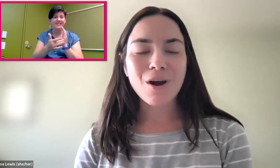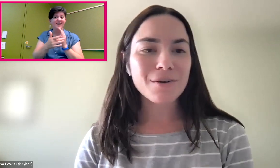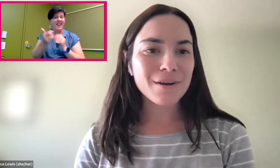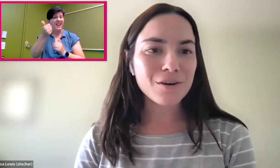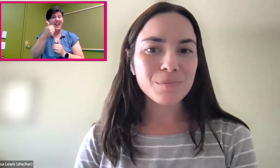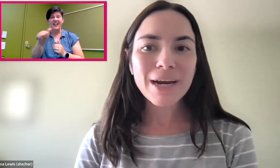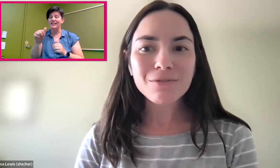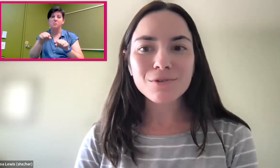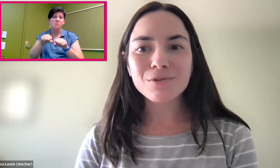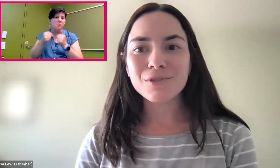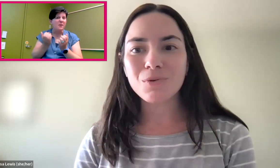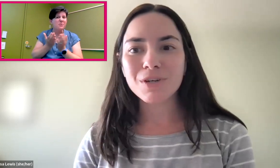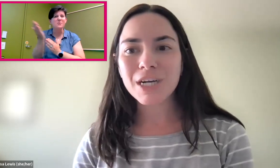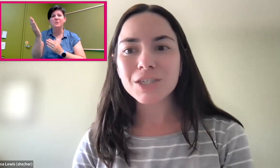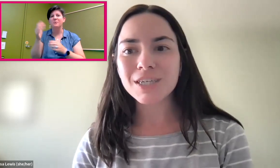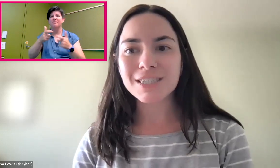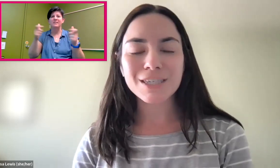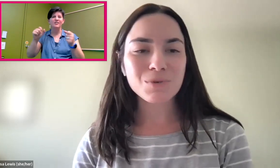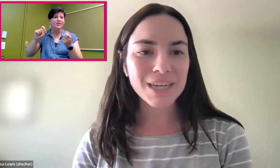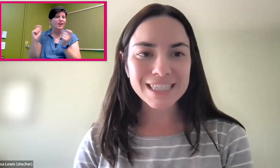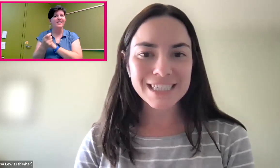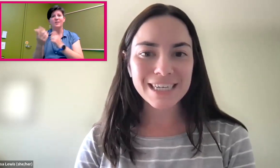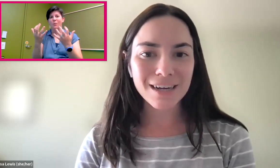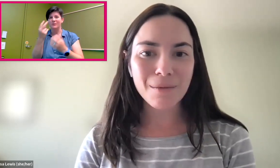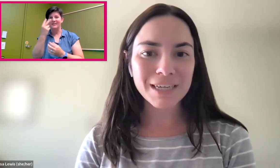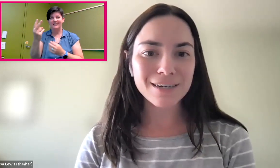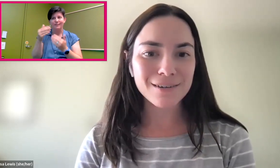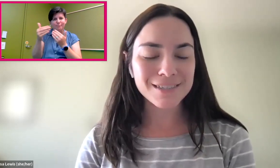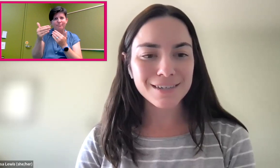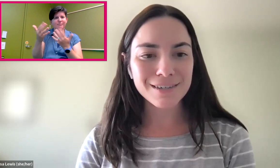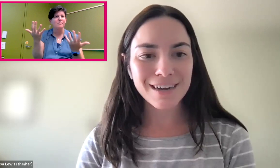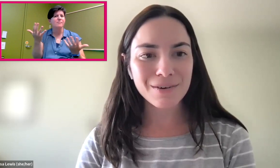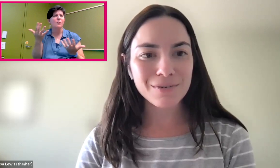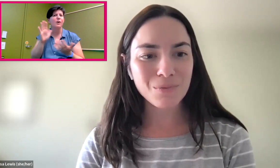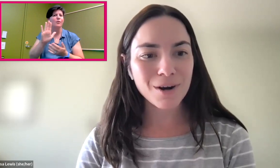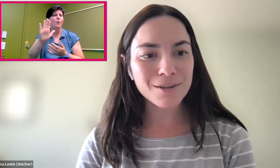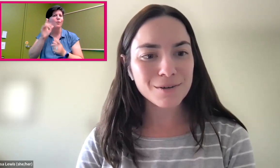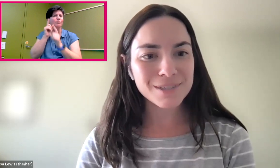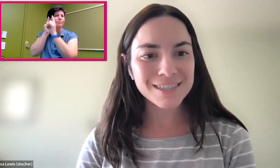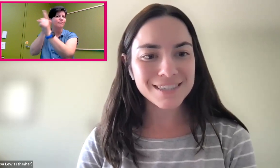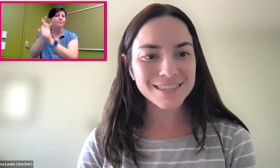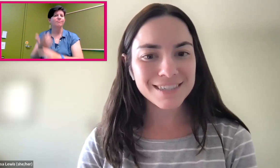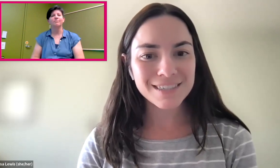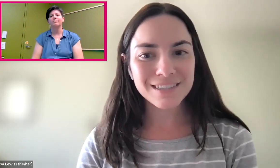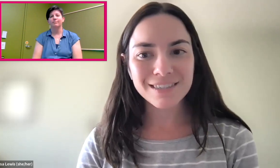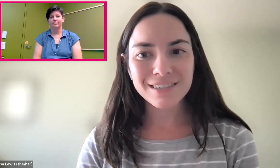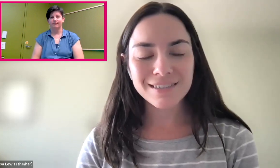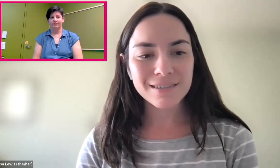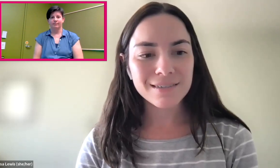Are there breakthroughs or changes that you would like to see in the coming years, and what are those?